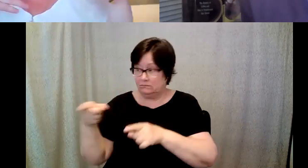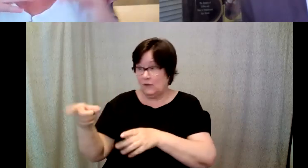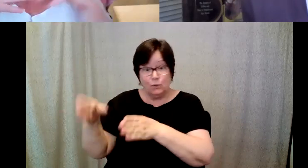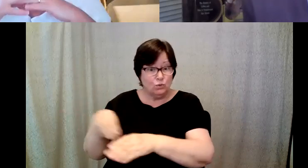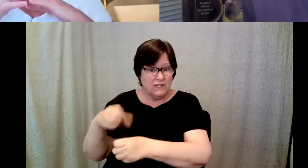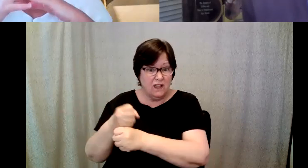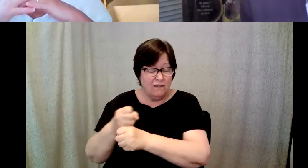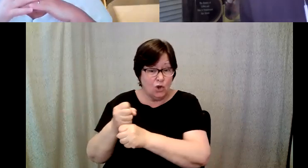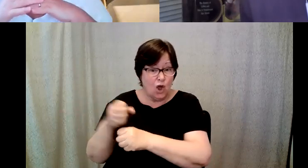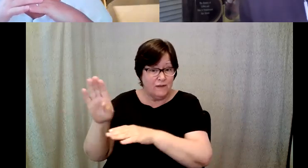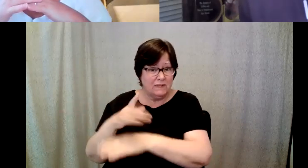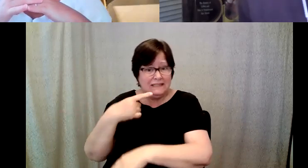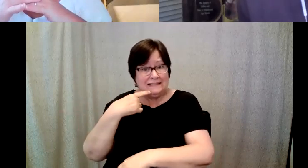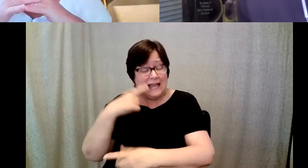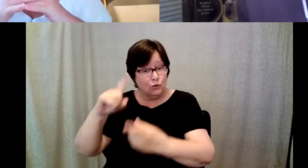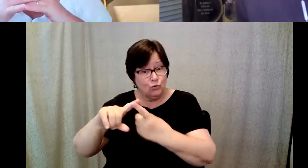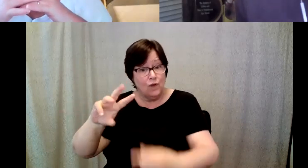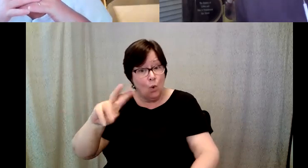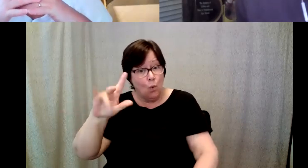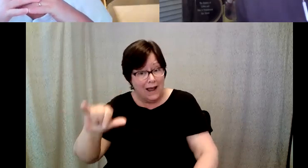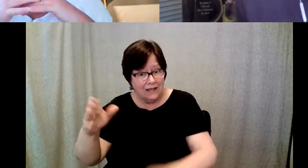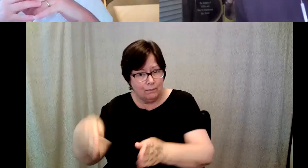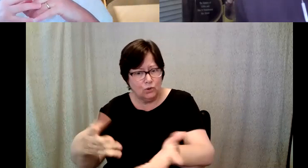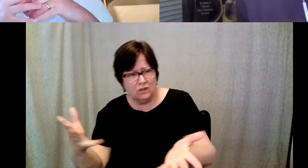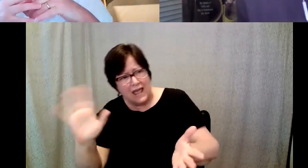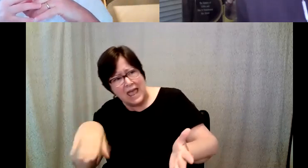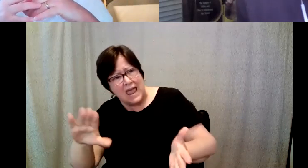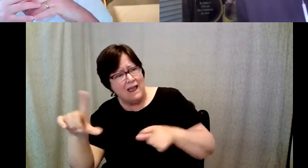the Wily person has Wiley ever published a Coffee for Dummies.